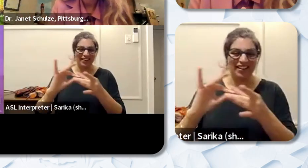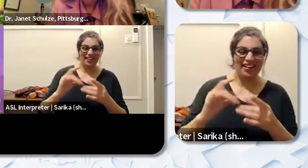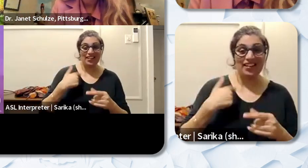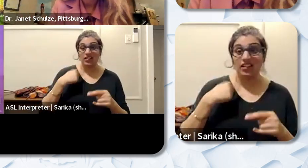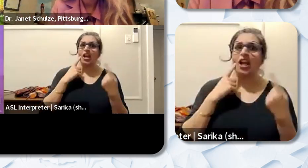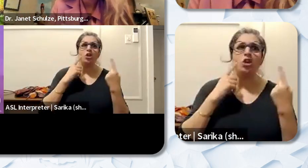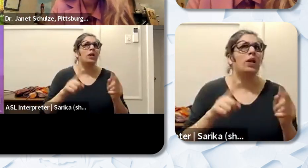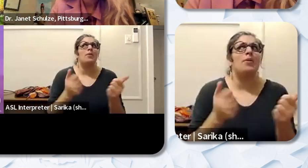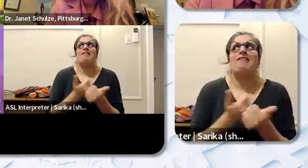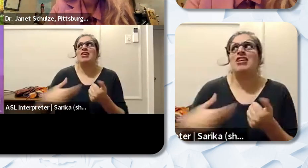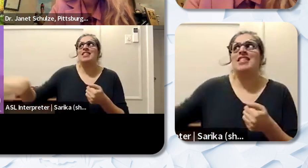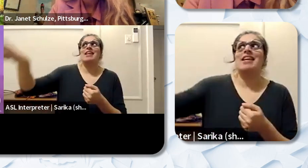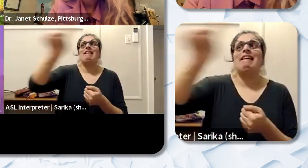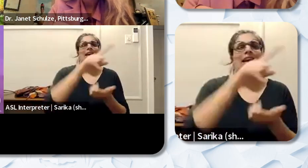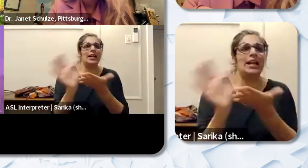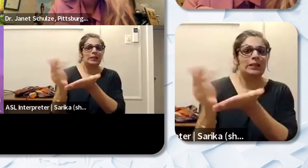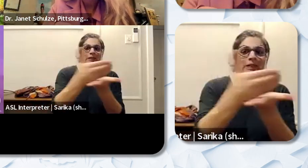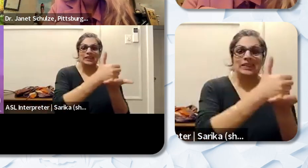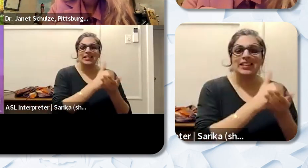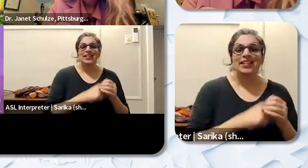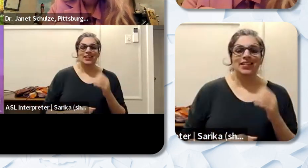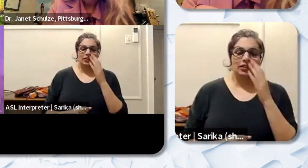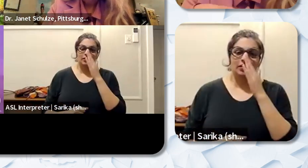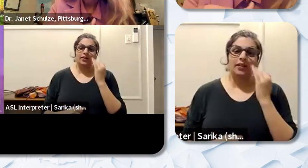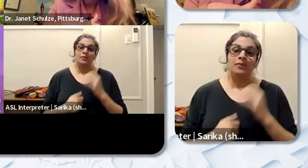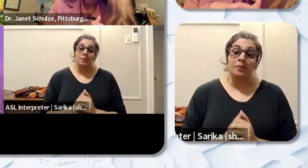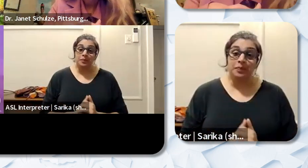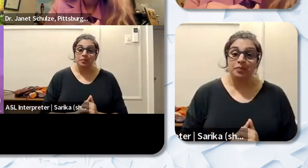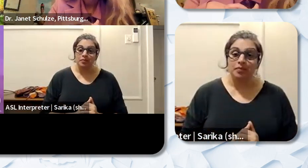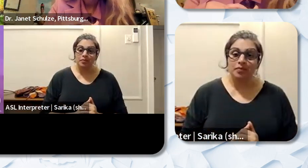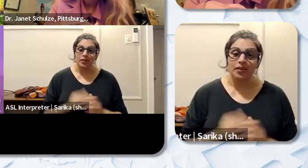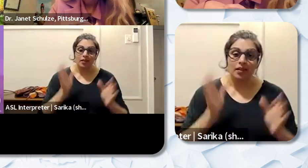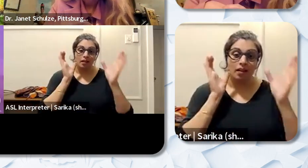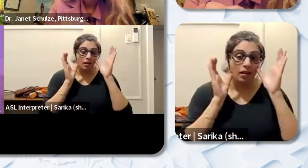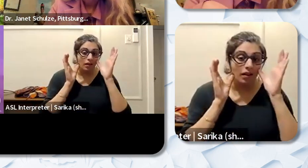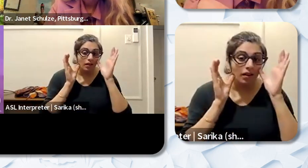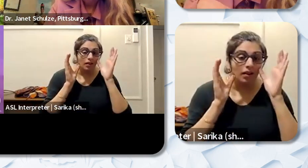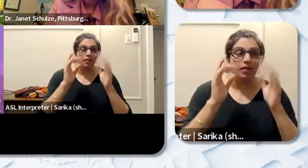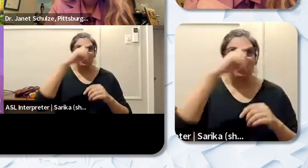everything. There's so many great ideas. I think listening to to Black educators